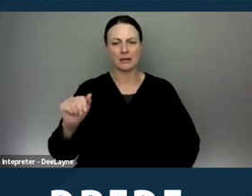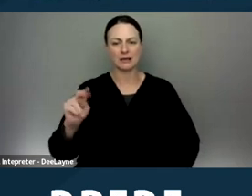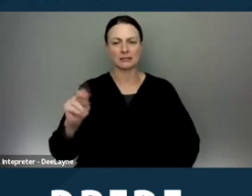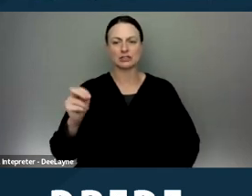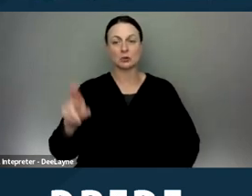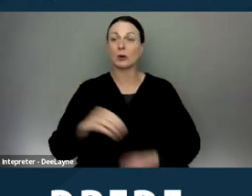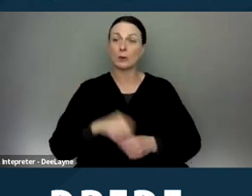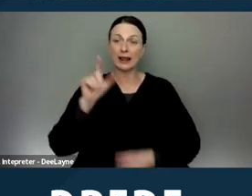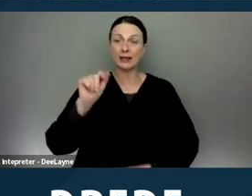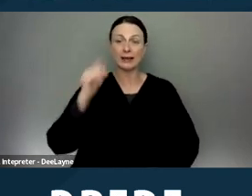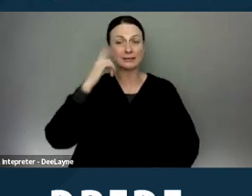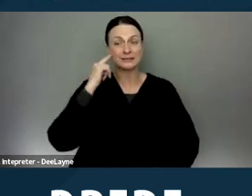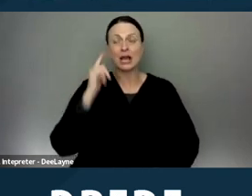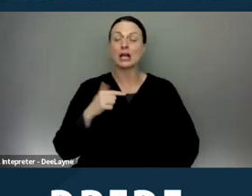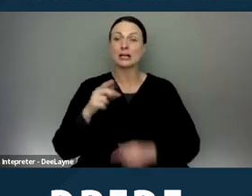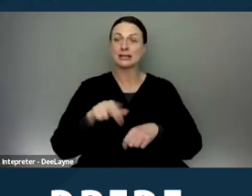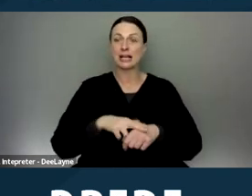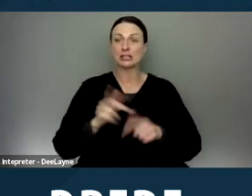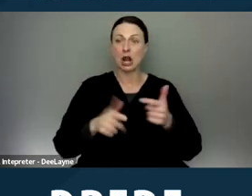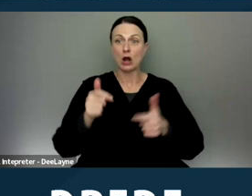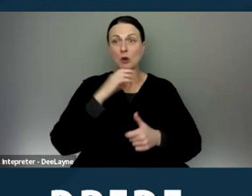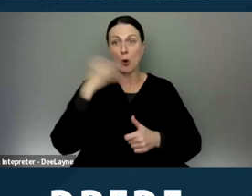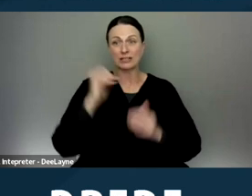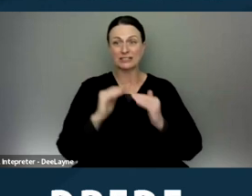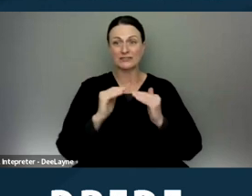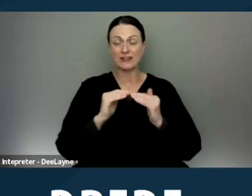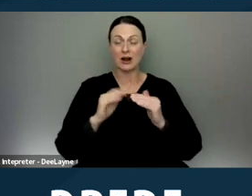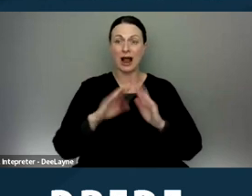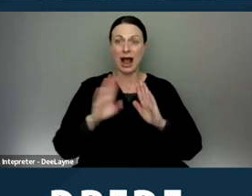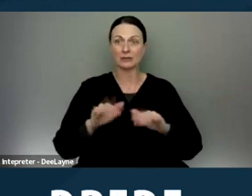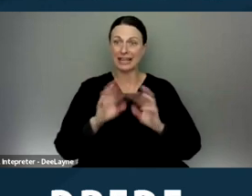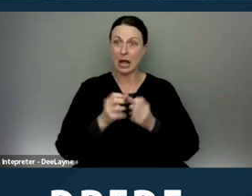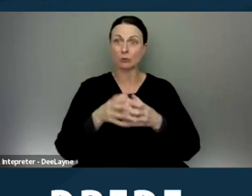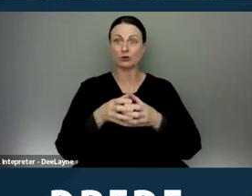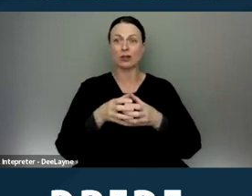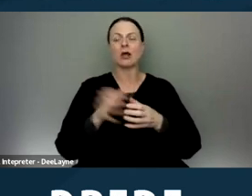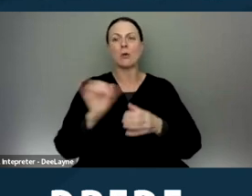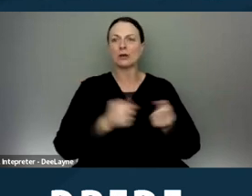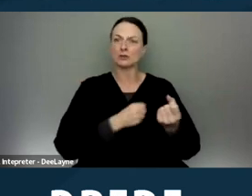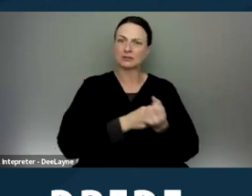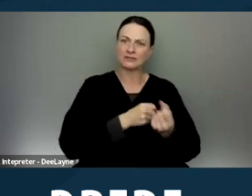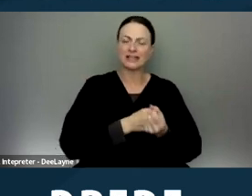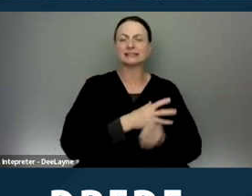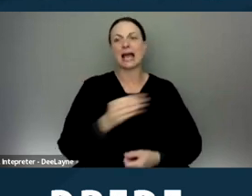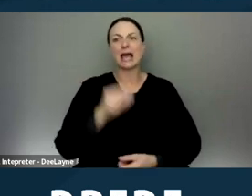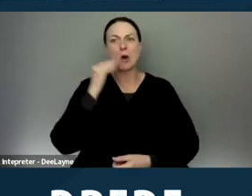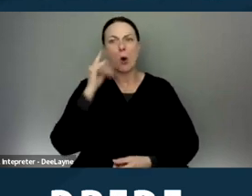We're the nation's largest and oldest fair housing council. And we also provide eviction defense and homeless prevention legal services.